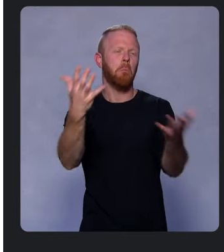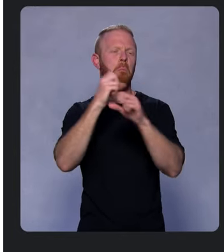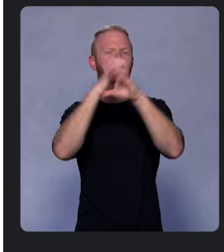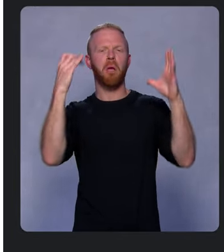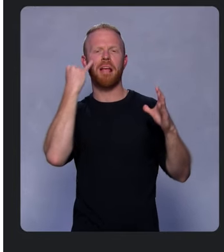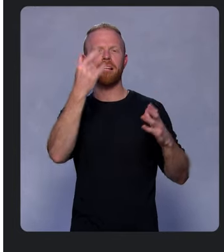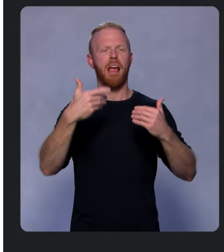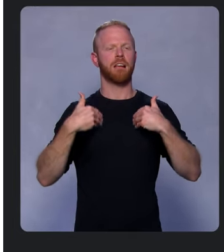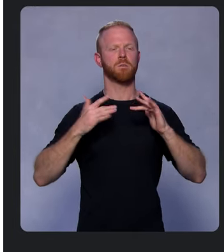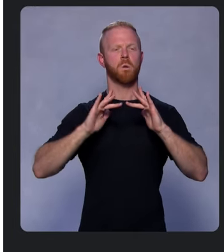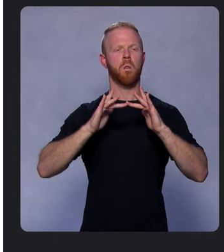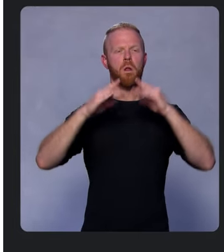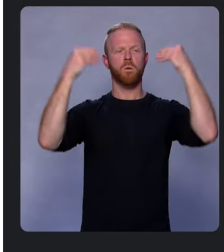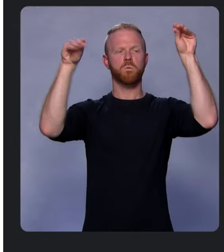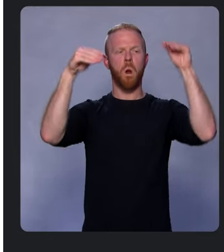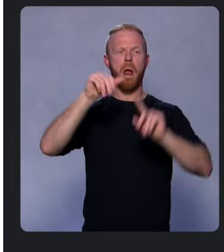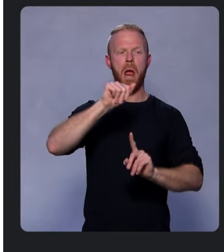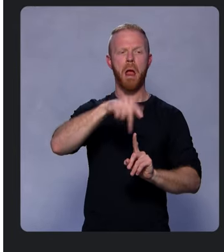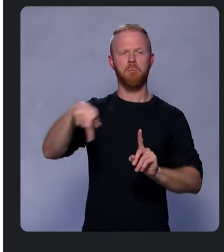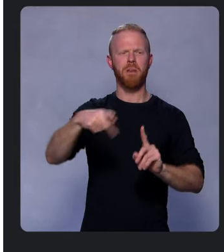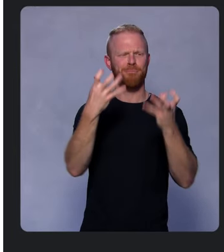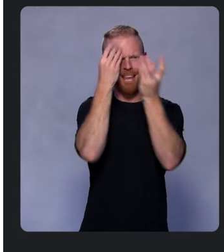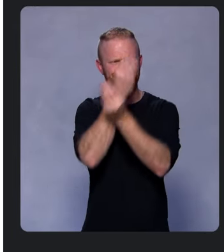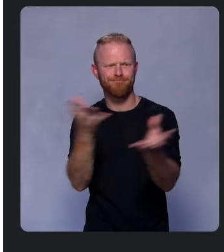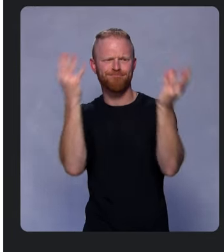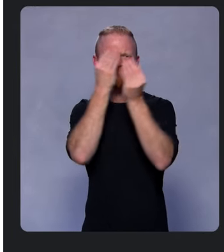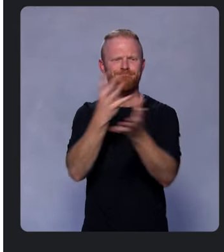and you want to keep customers informed about the status of their orders.